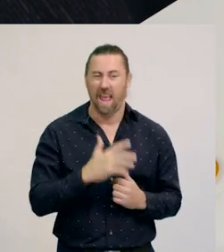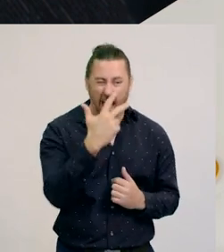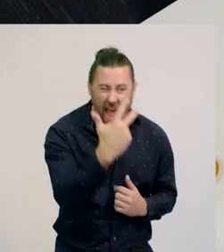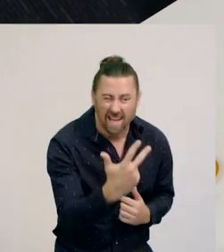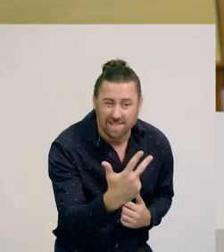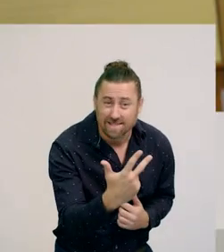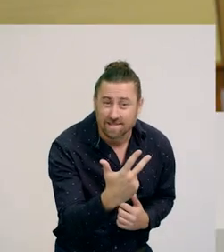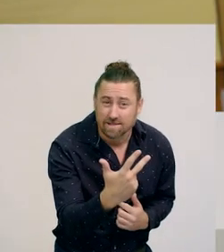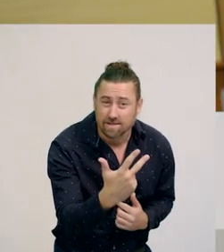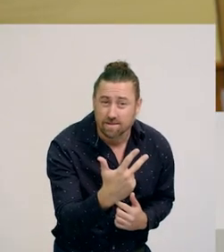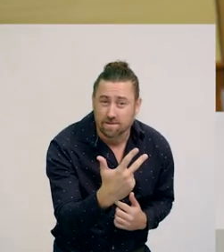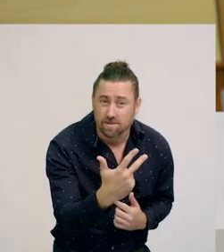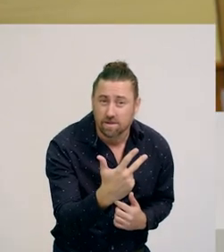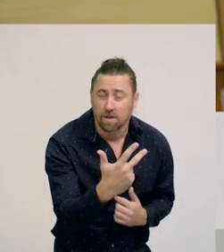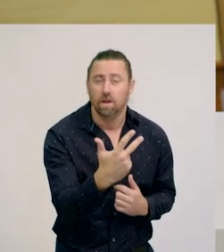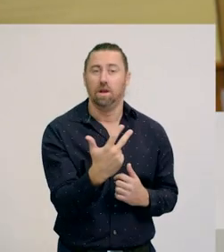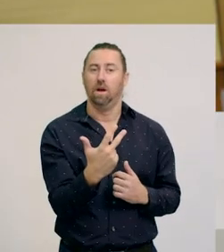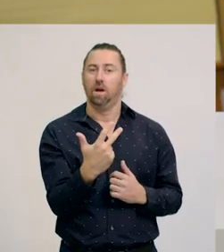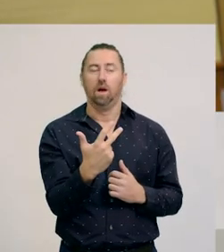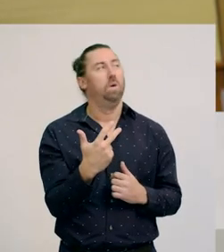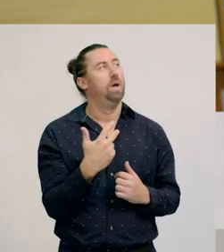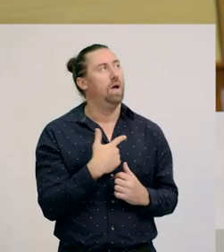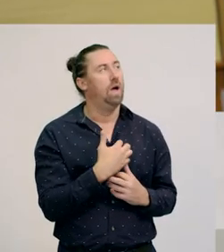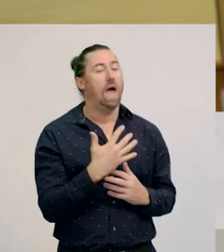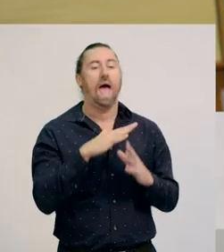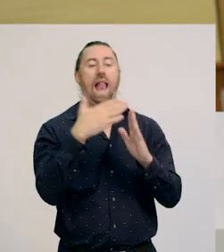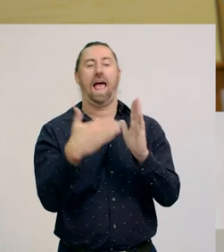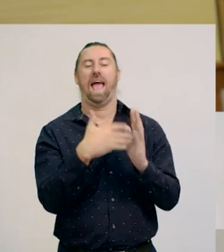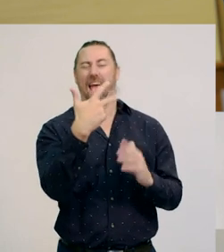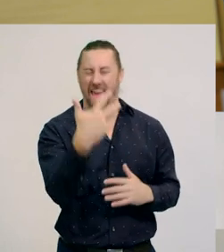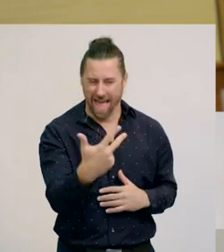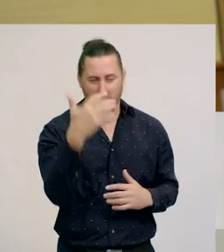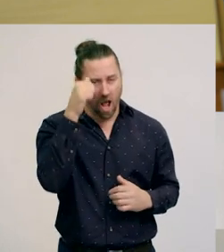The last number I counted was eight - so there are eight teddy bears.